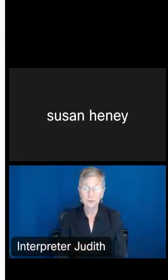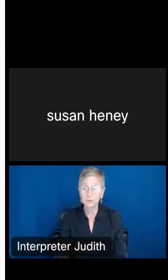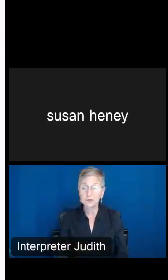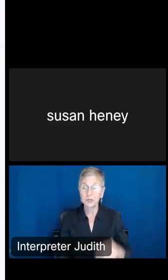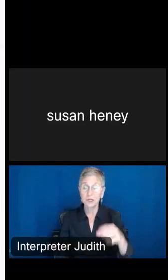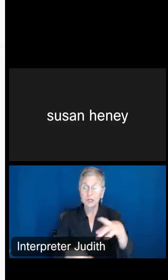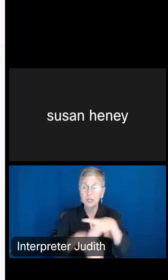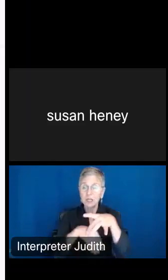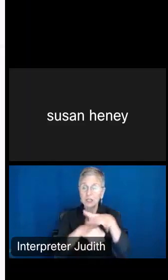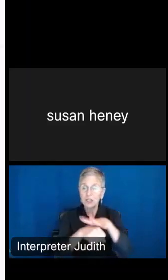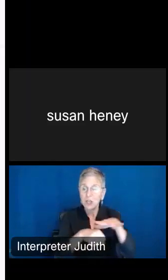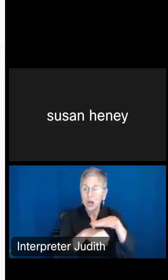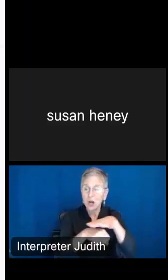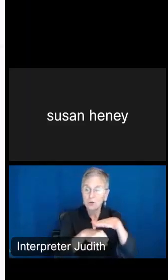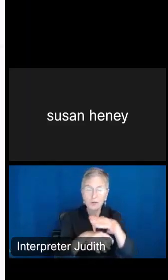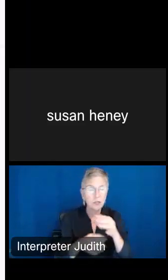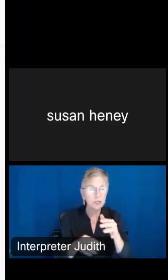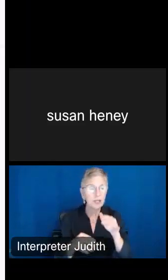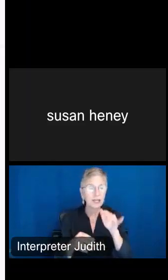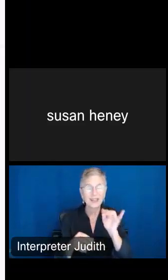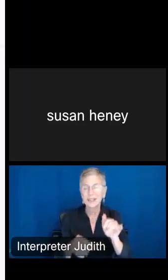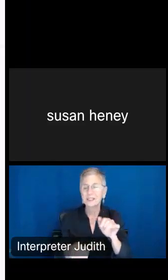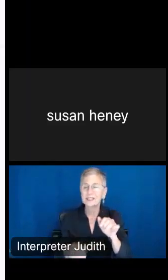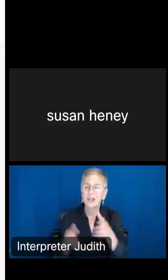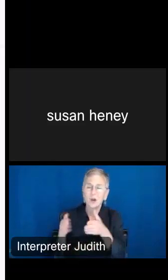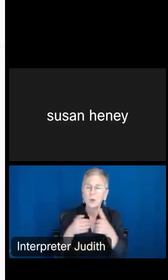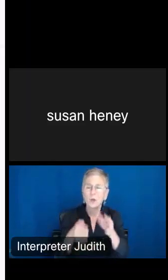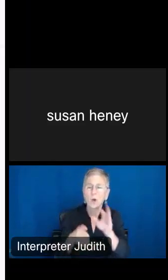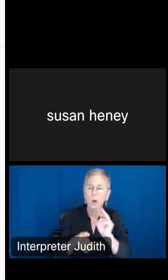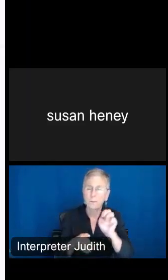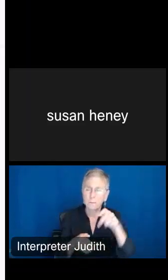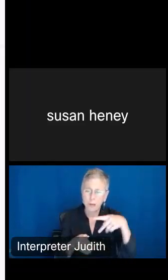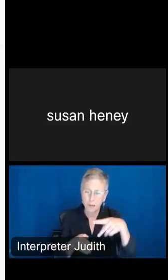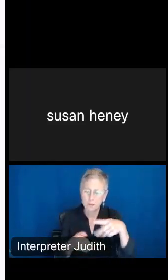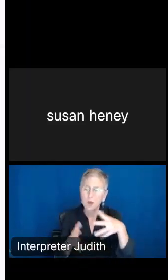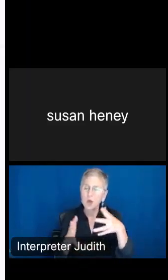So again, this is like a roadmap to our system. You want to end up with a final destination,